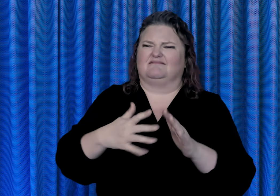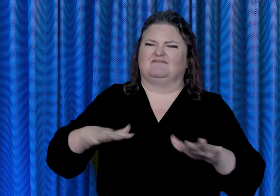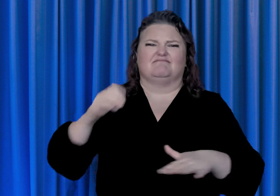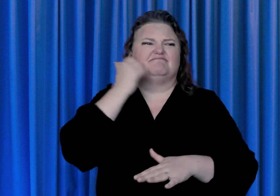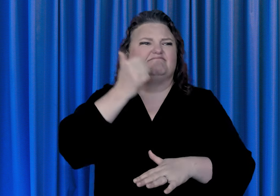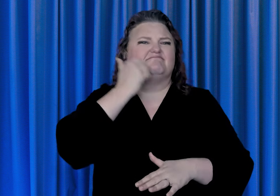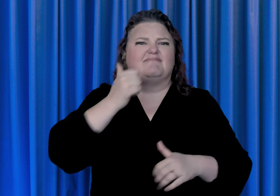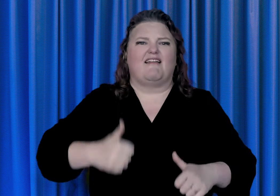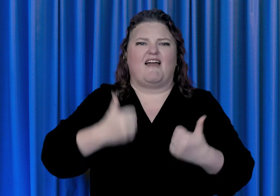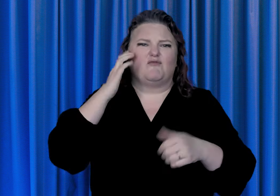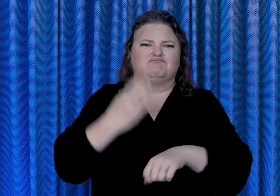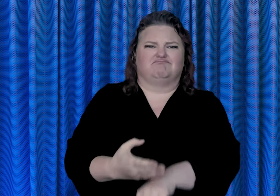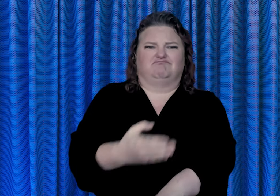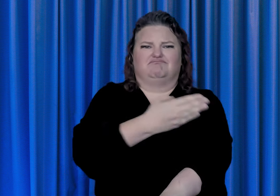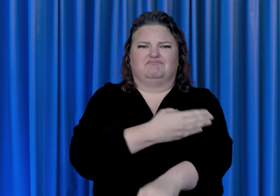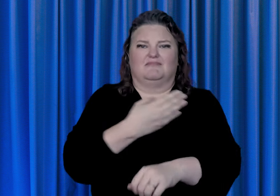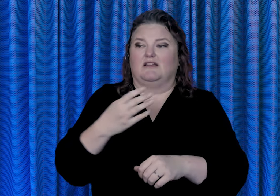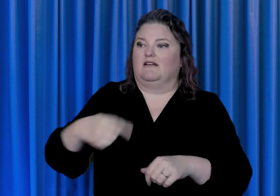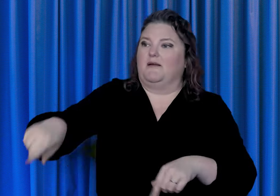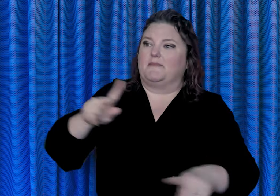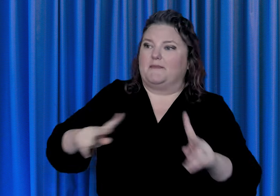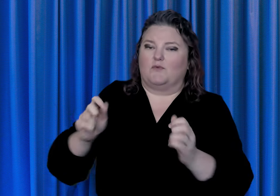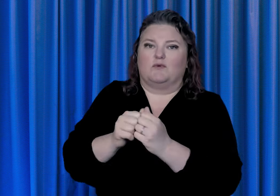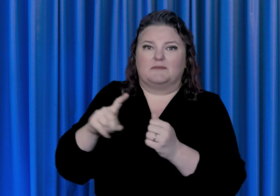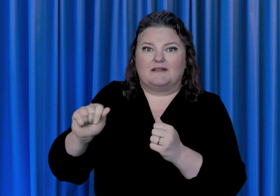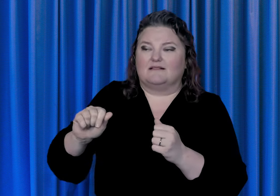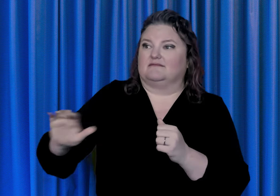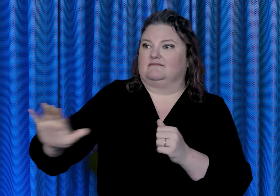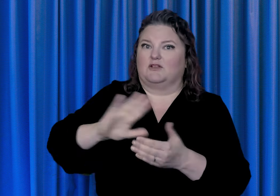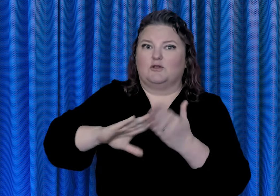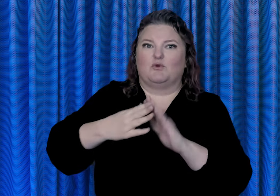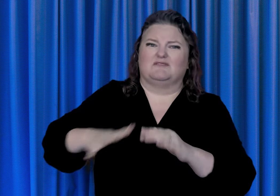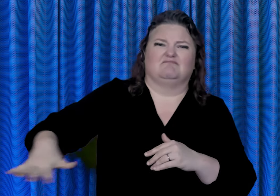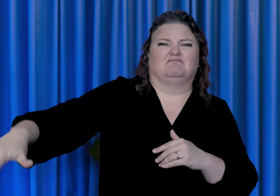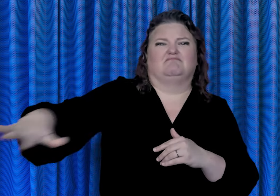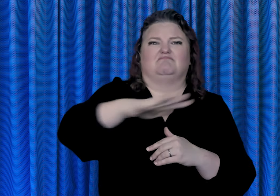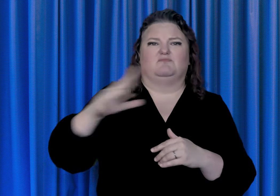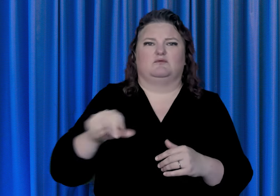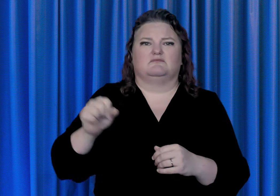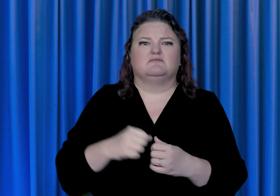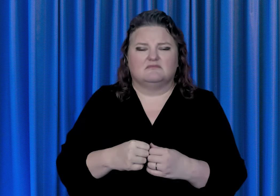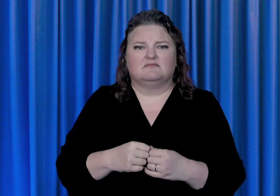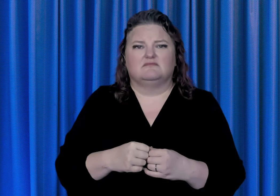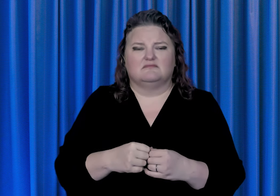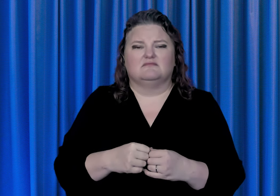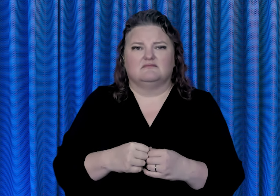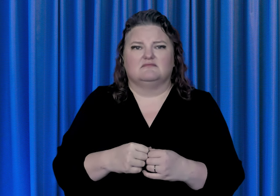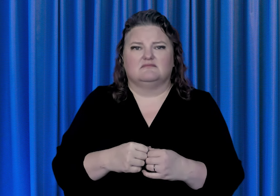lives of individuals with disabilities in communities throughout the country.